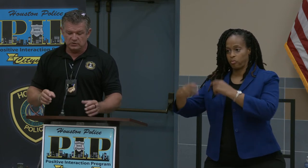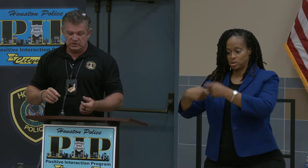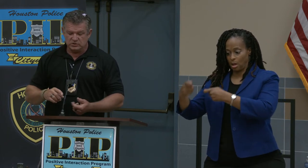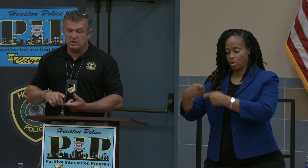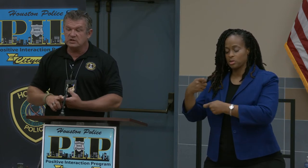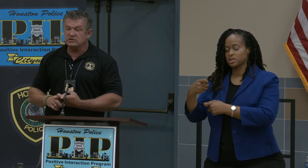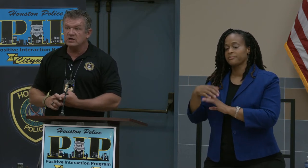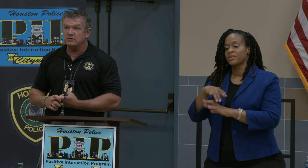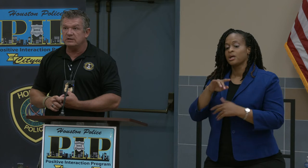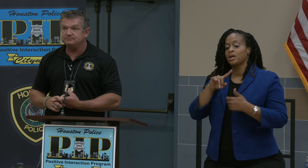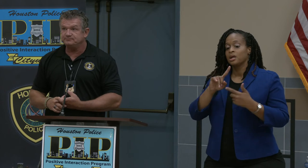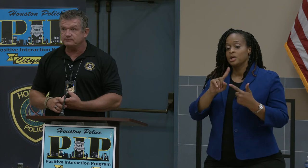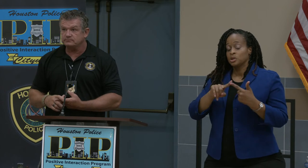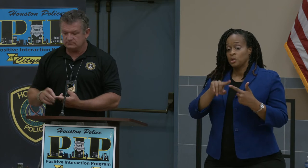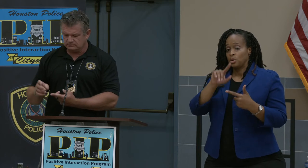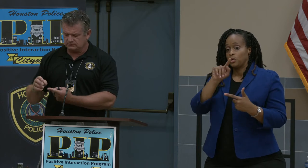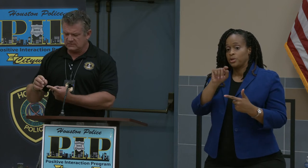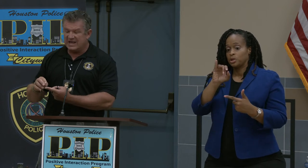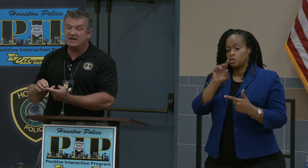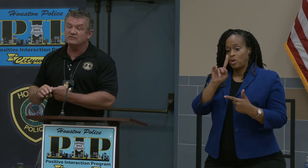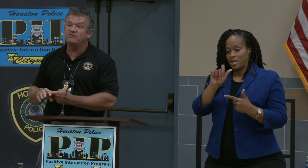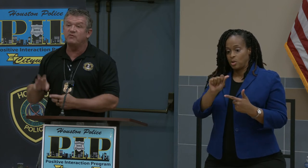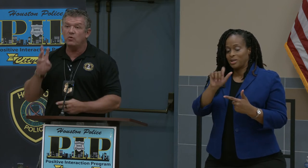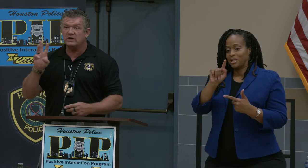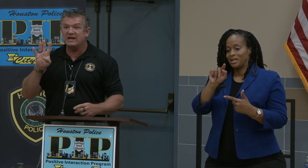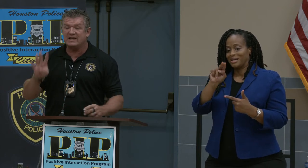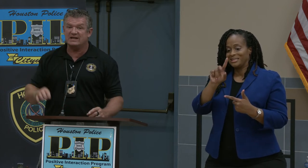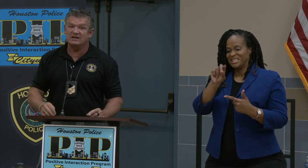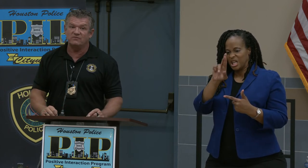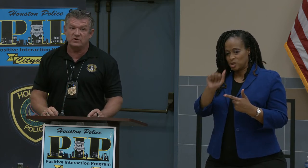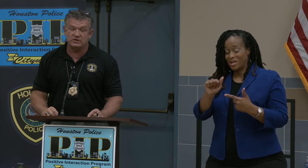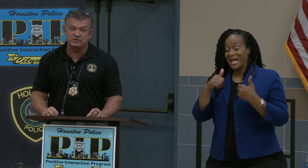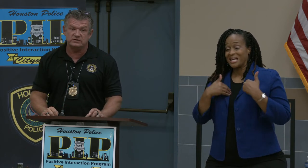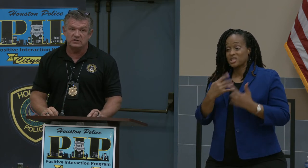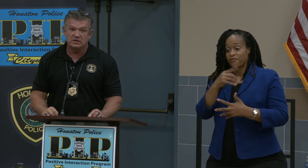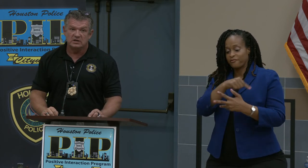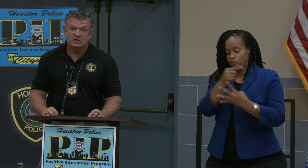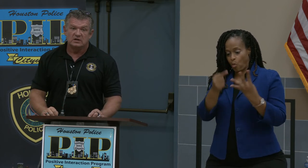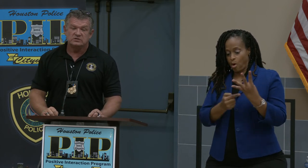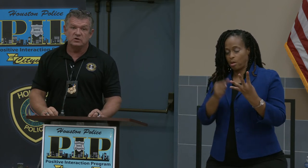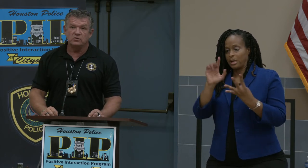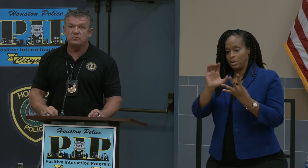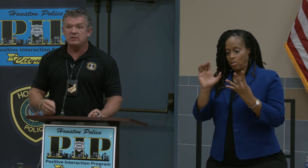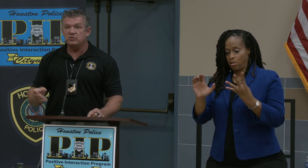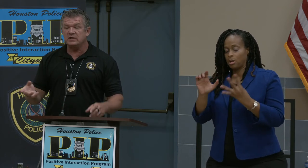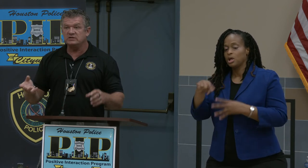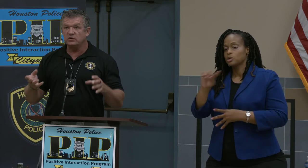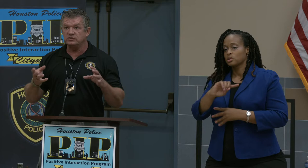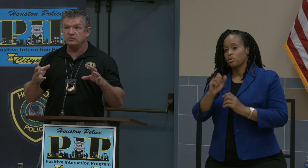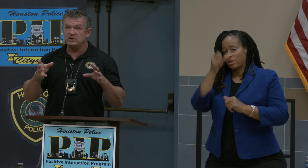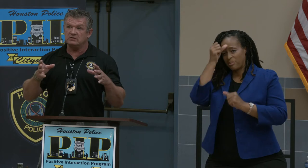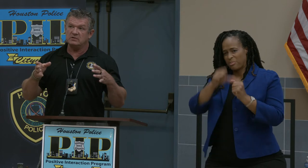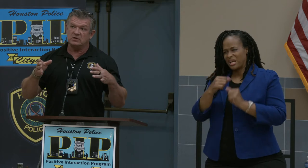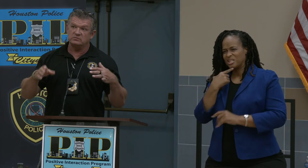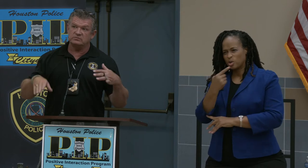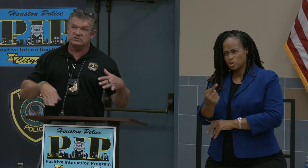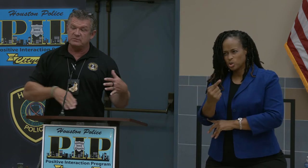The tundra has four catalytic converters. So remember when I told you that some of